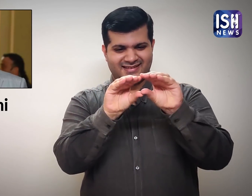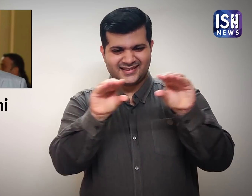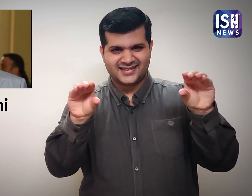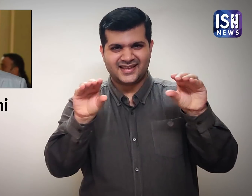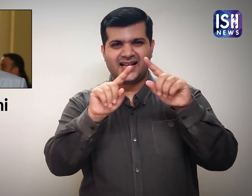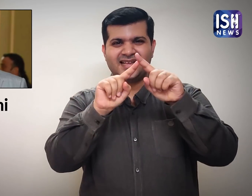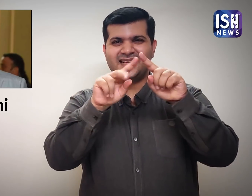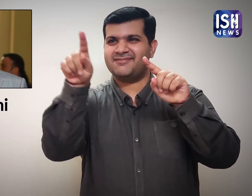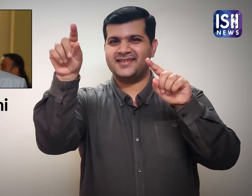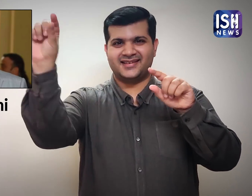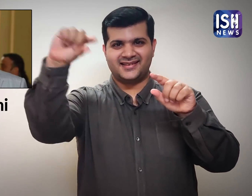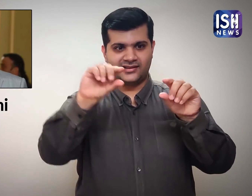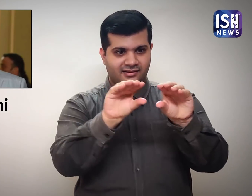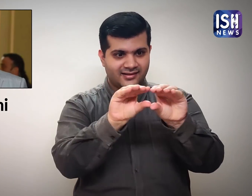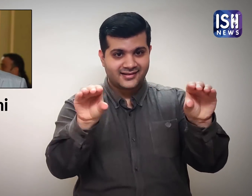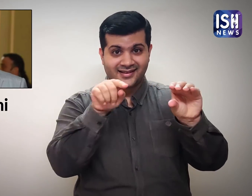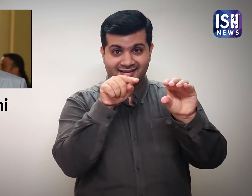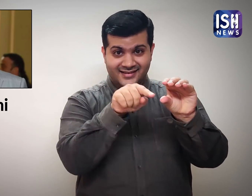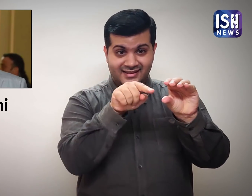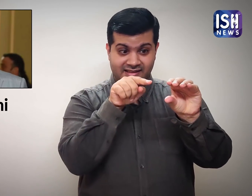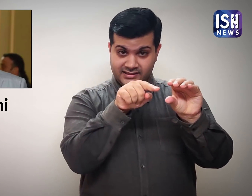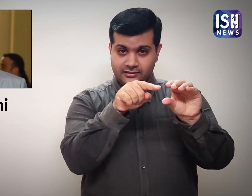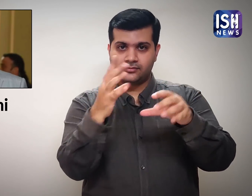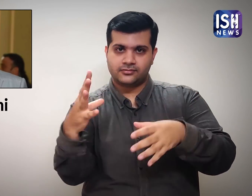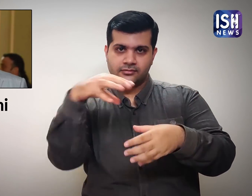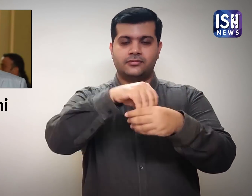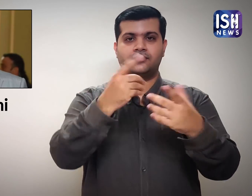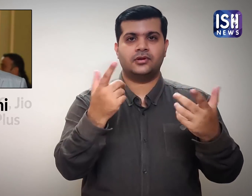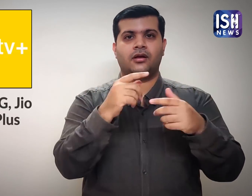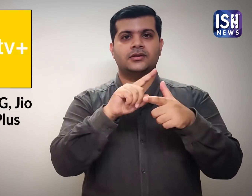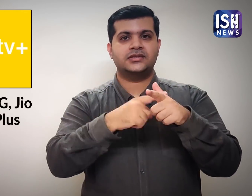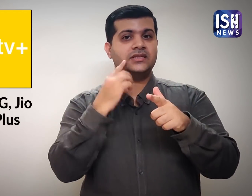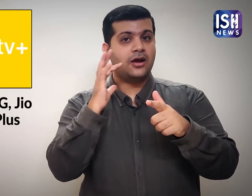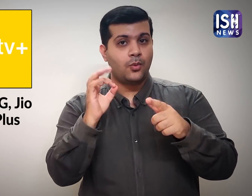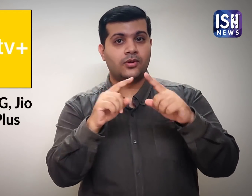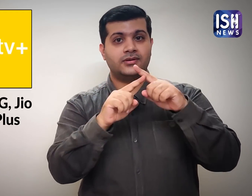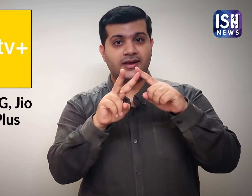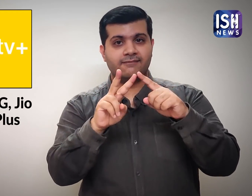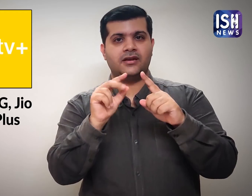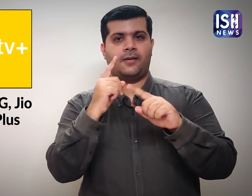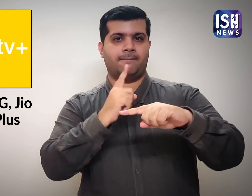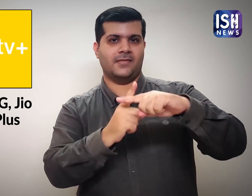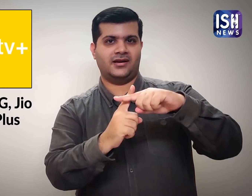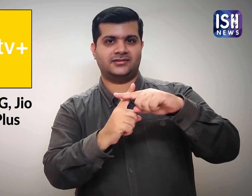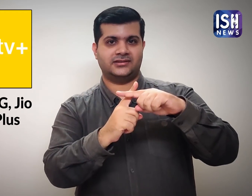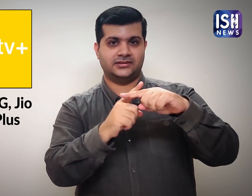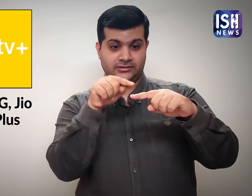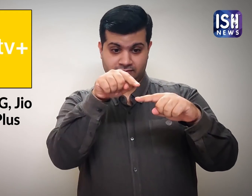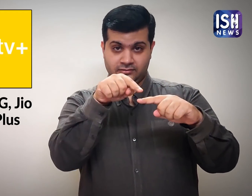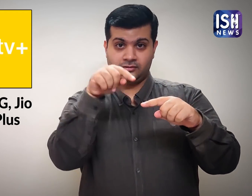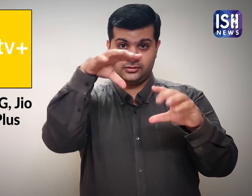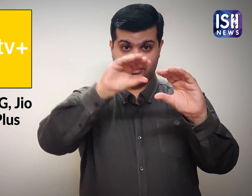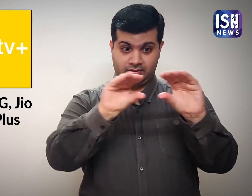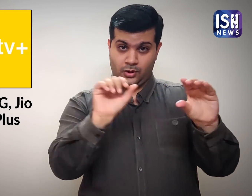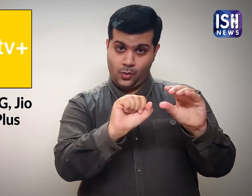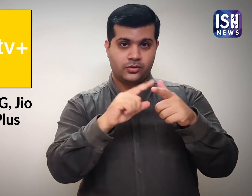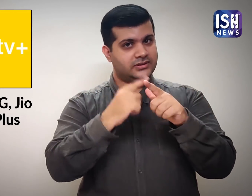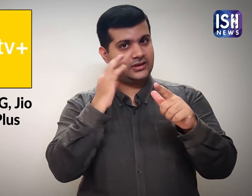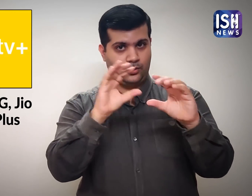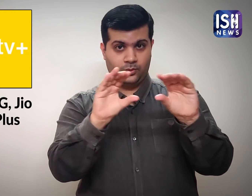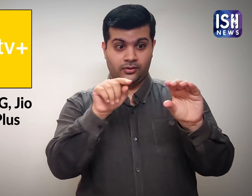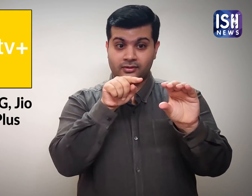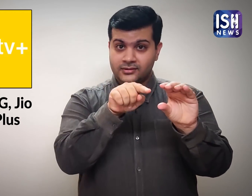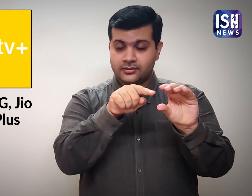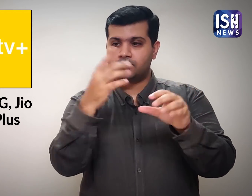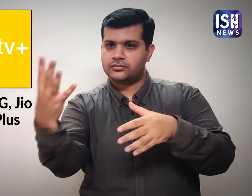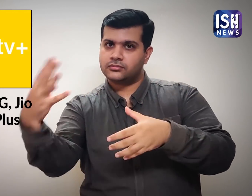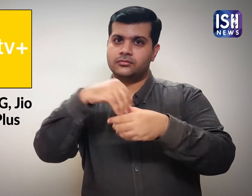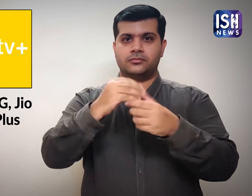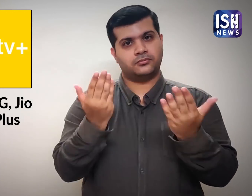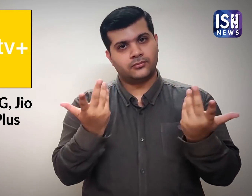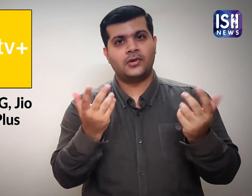Jio set-top box will come with JioTV Plus